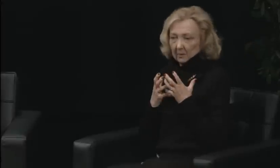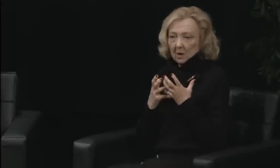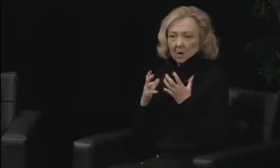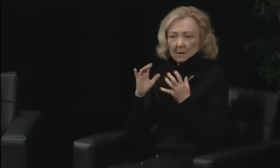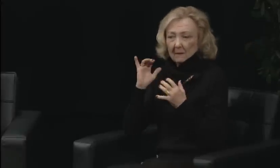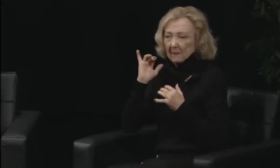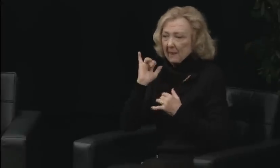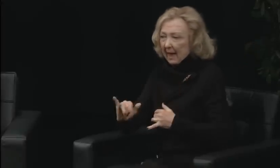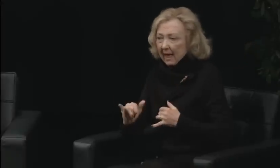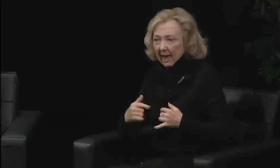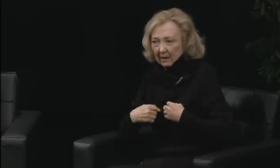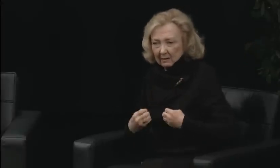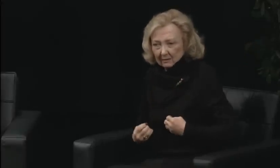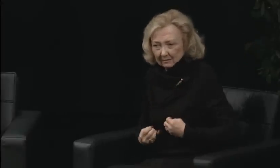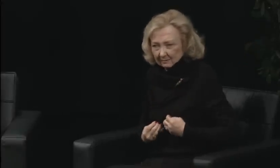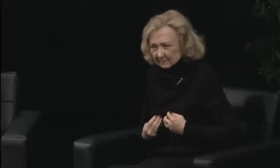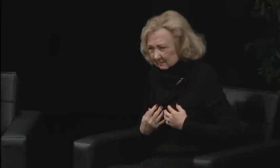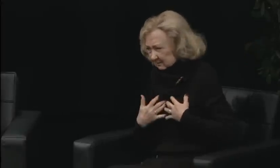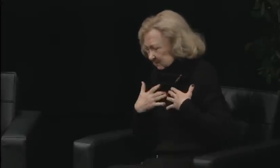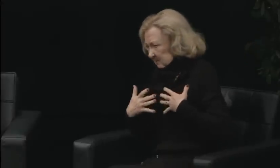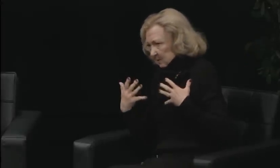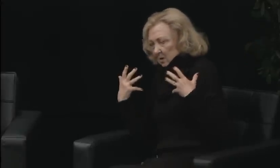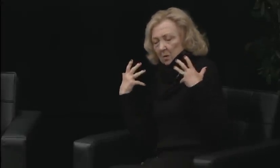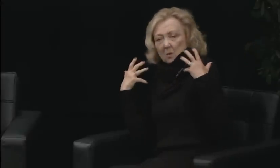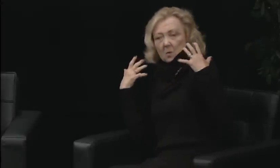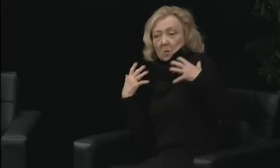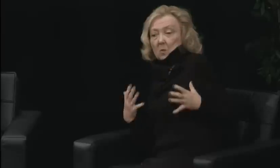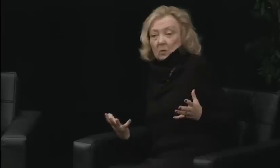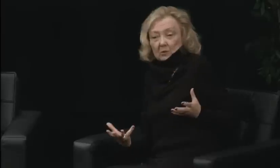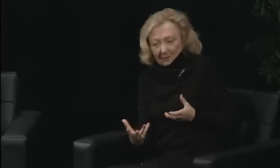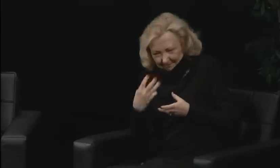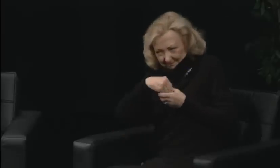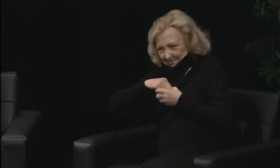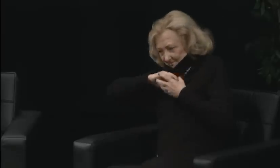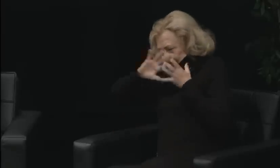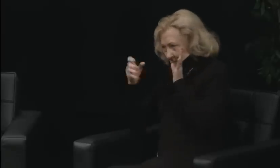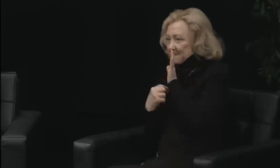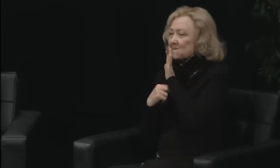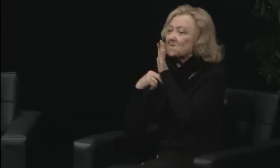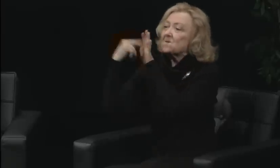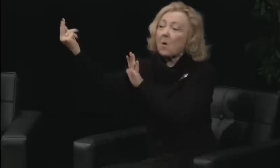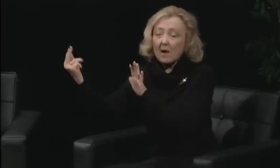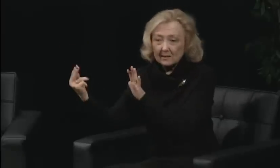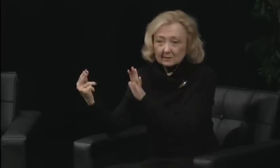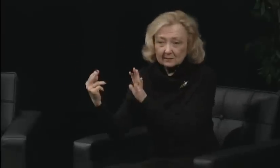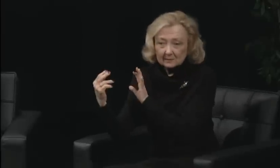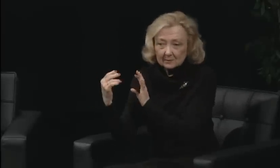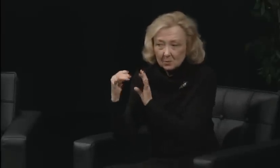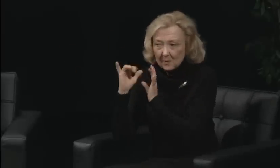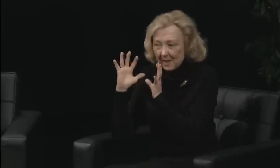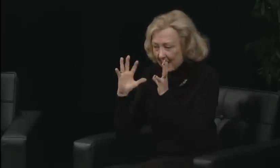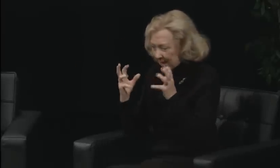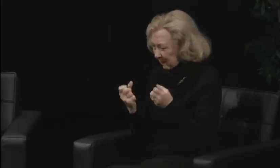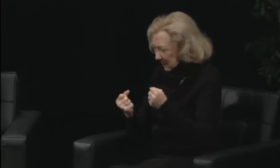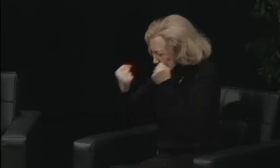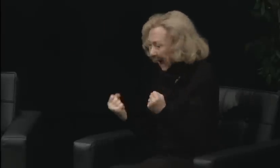They loved the story. They believed in us. And we were finally able to grow a voice and to develop